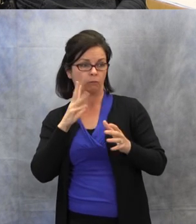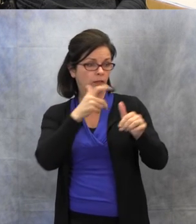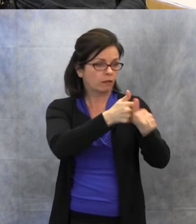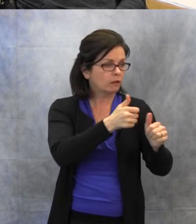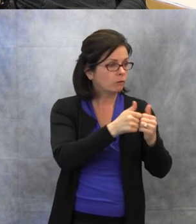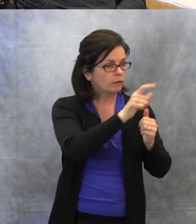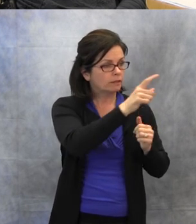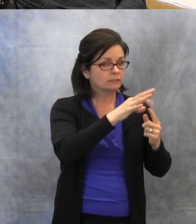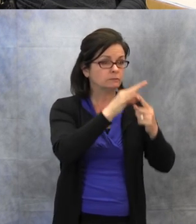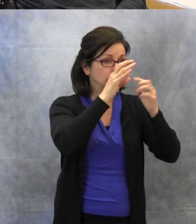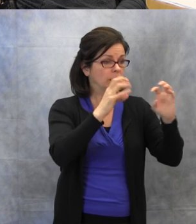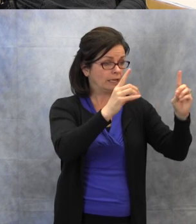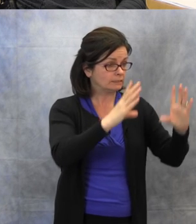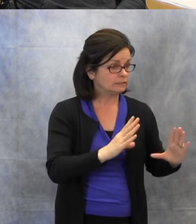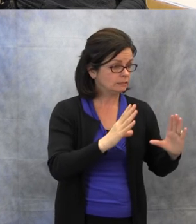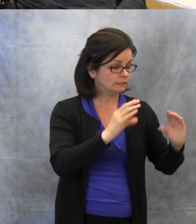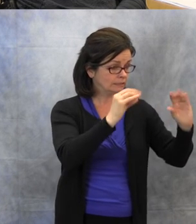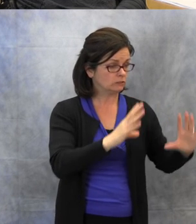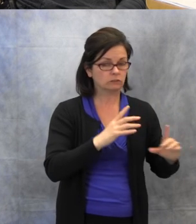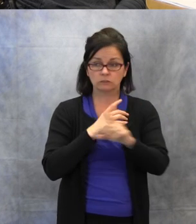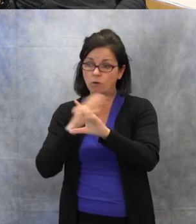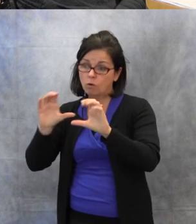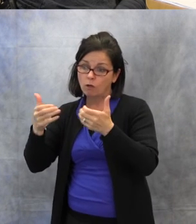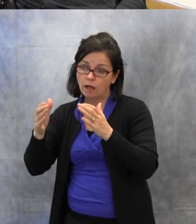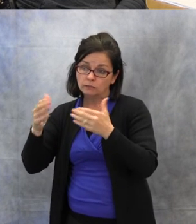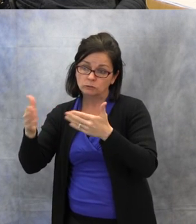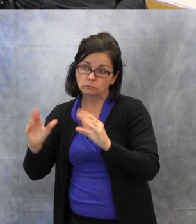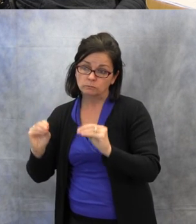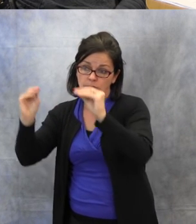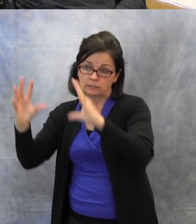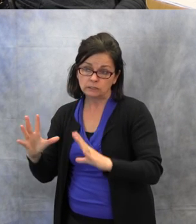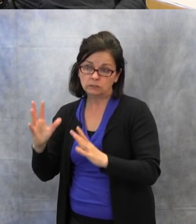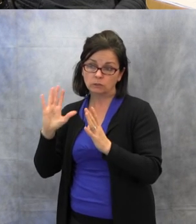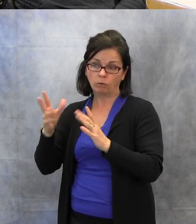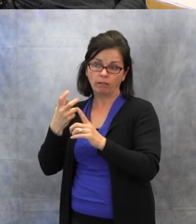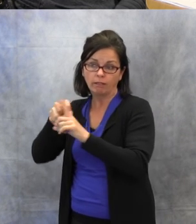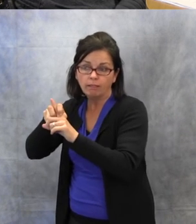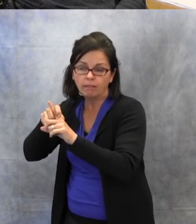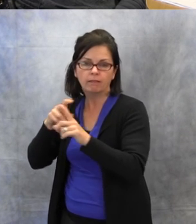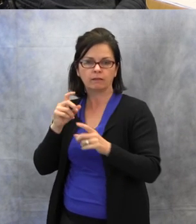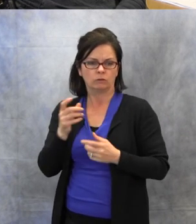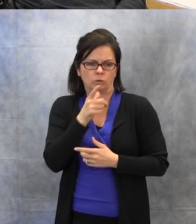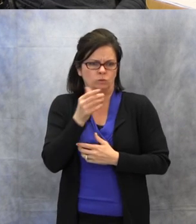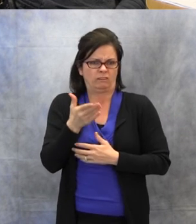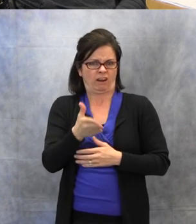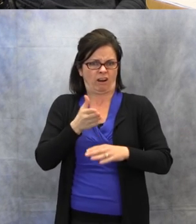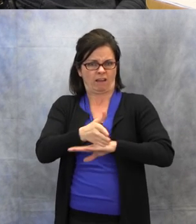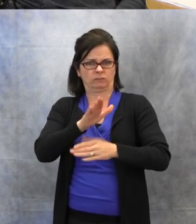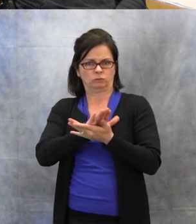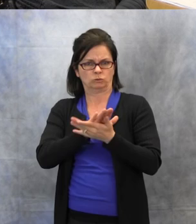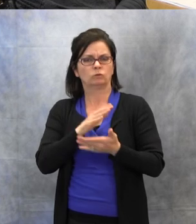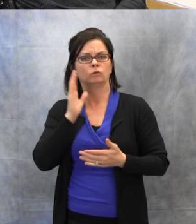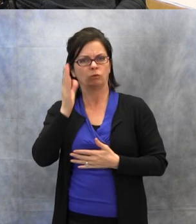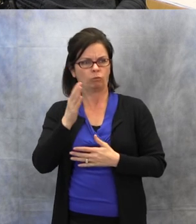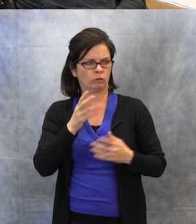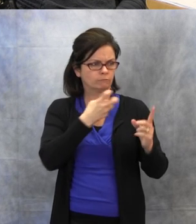sometimes the classroom teacher, whoever is there, and wants to share some information on the student.